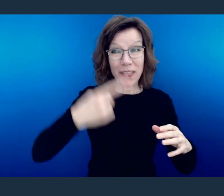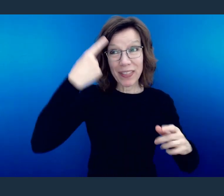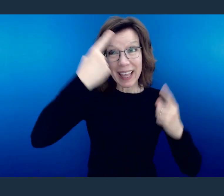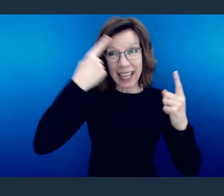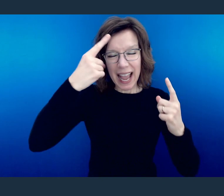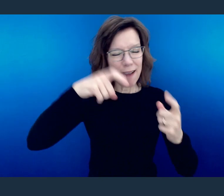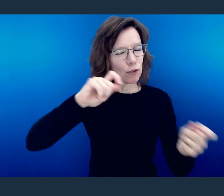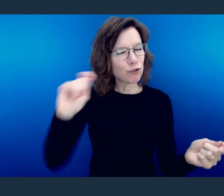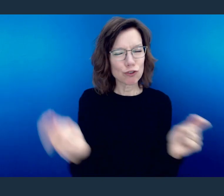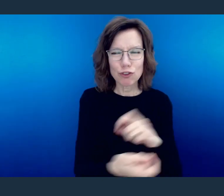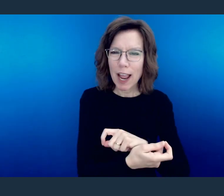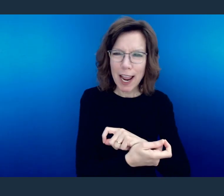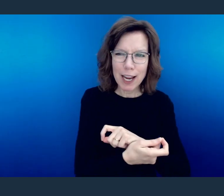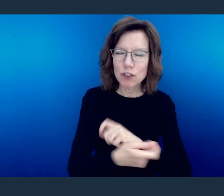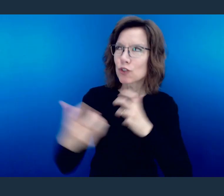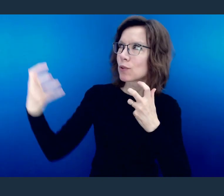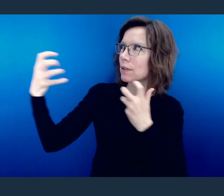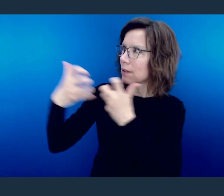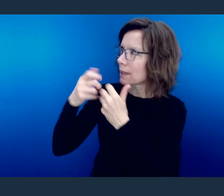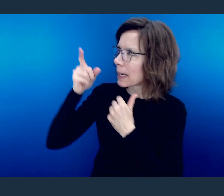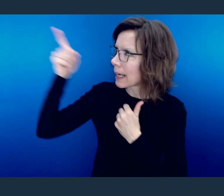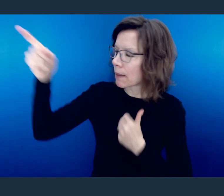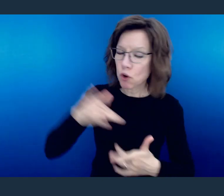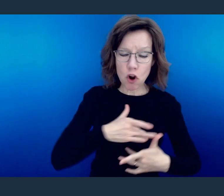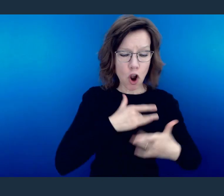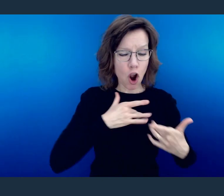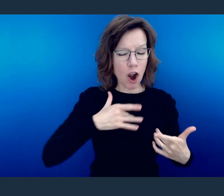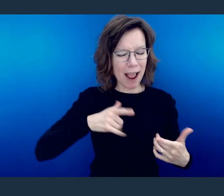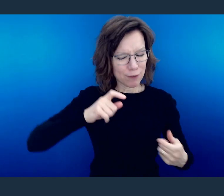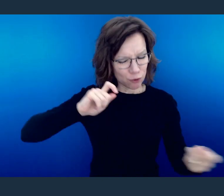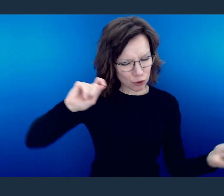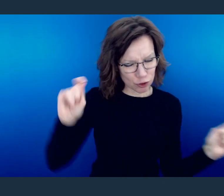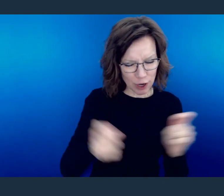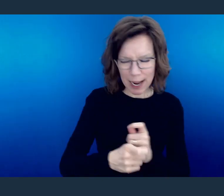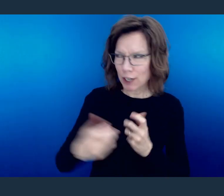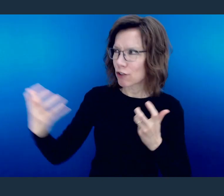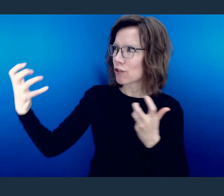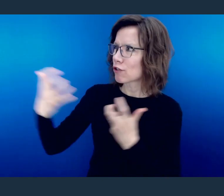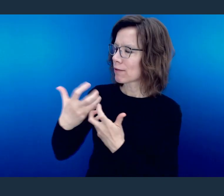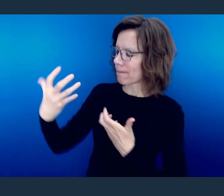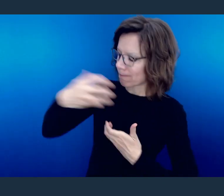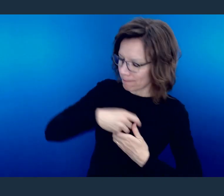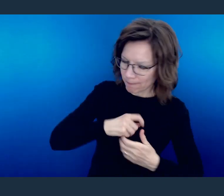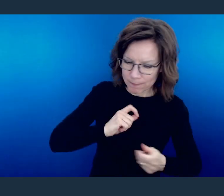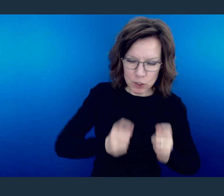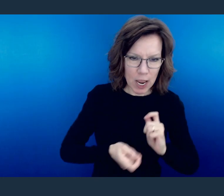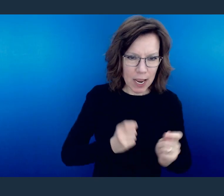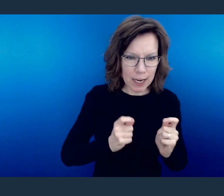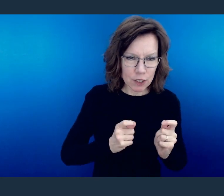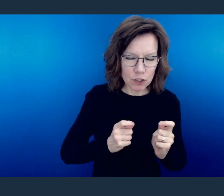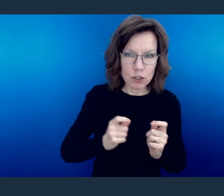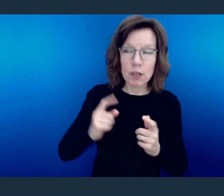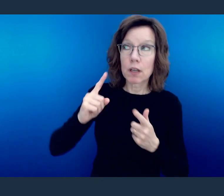the way they think, they've got to change the way their hearts are or allow God to change their hearts.